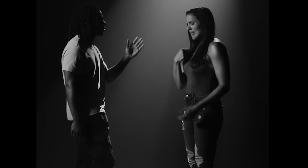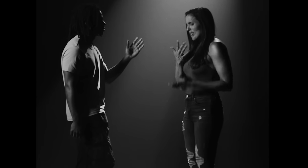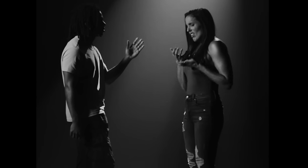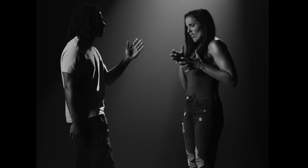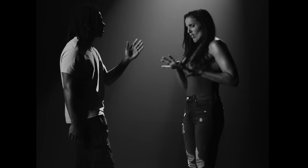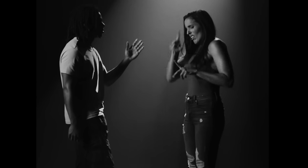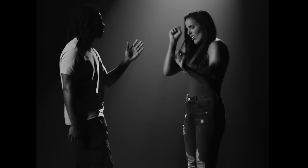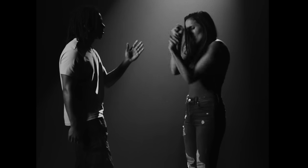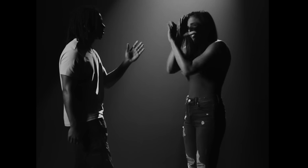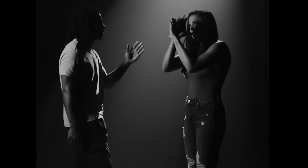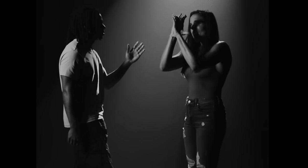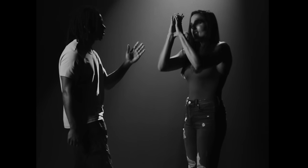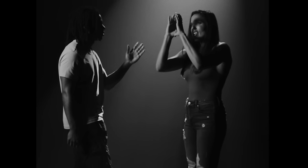WELL I DON’T WANNA SEE